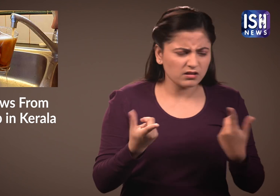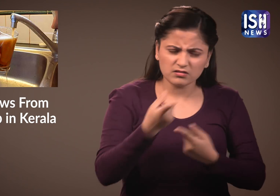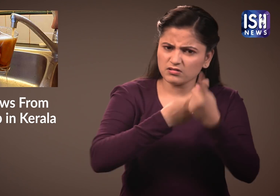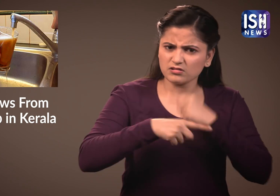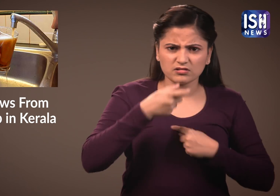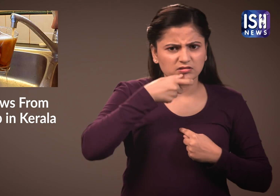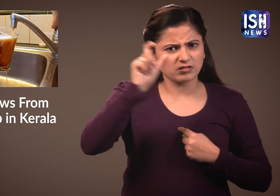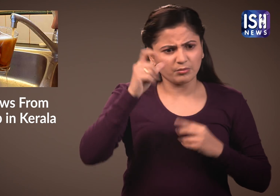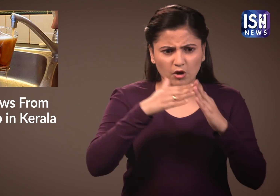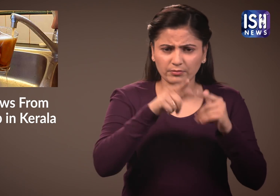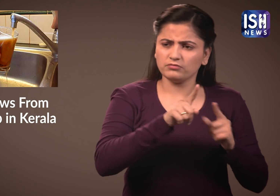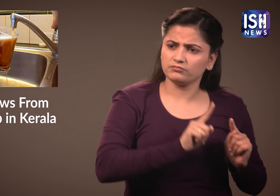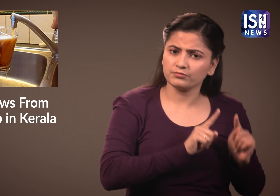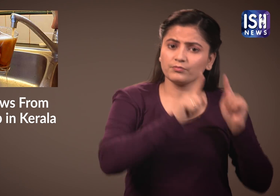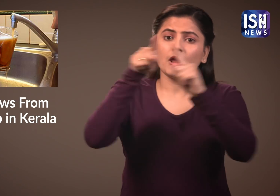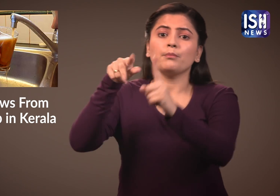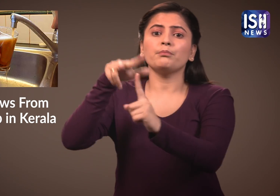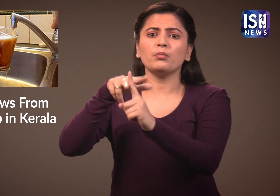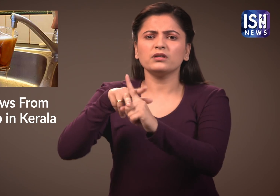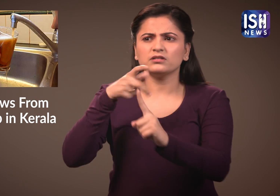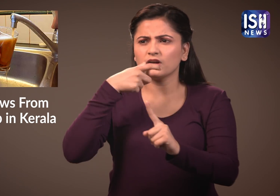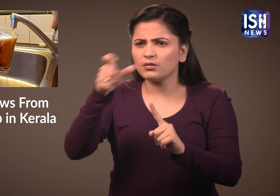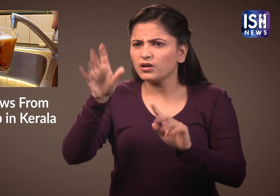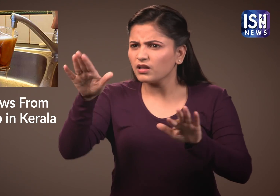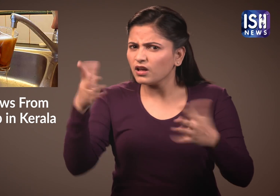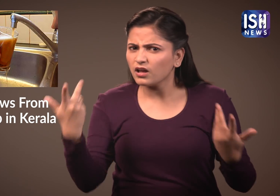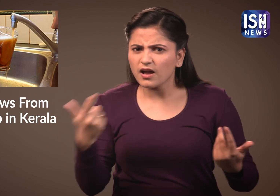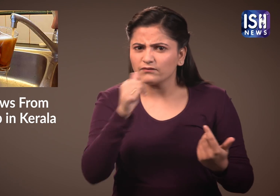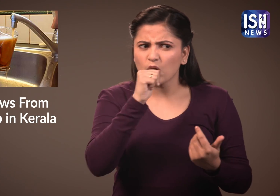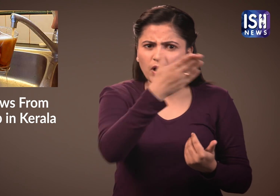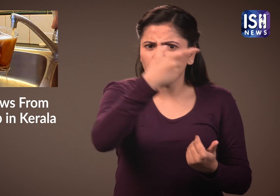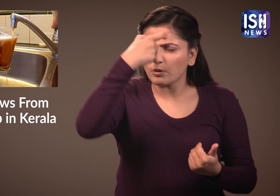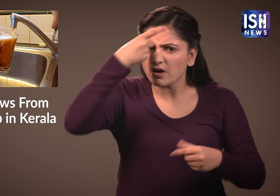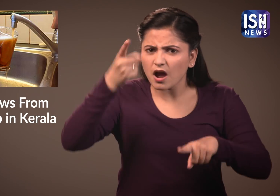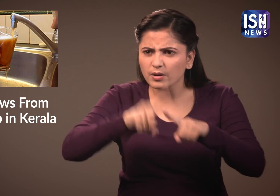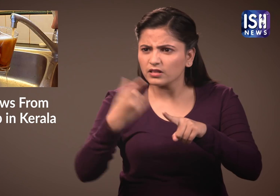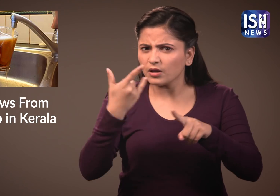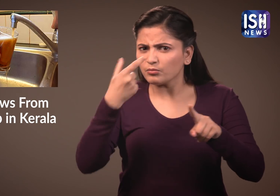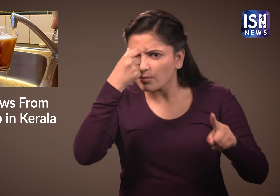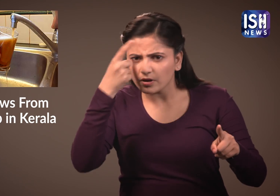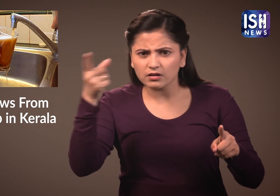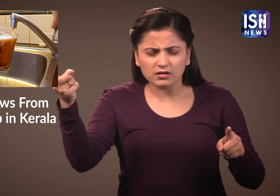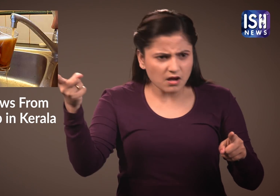The residents then went to the Municipal office and complaint about the water.